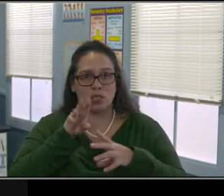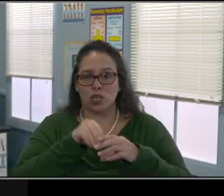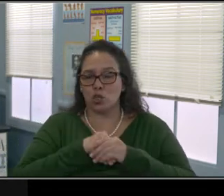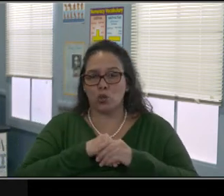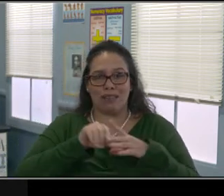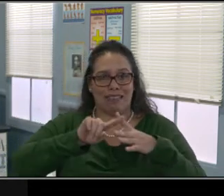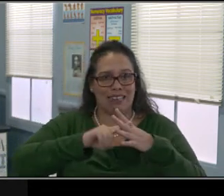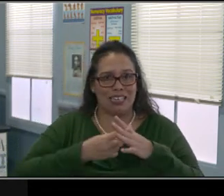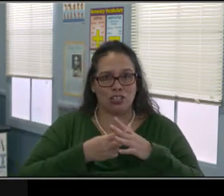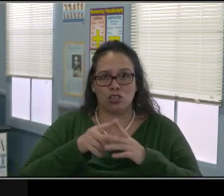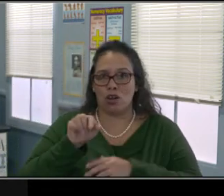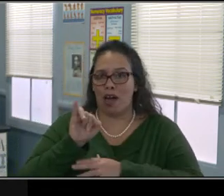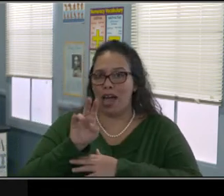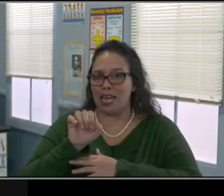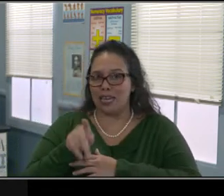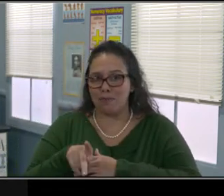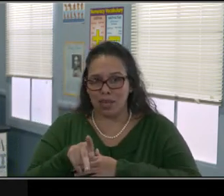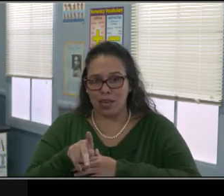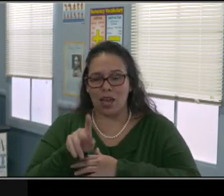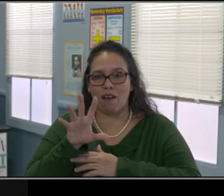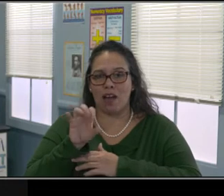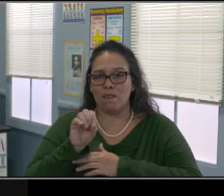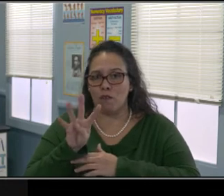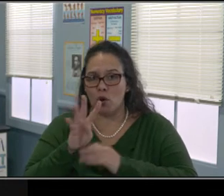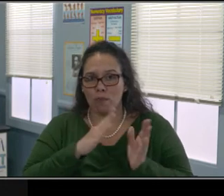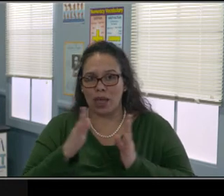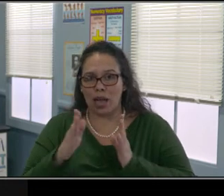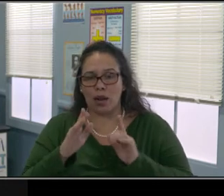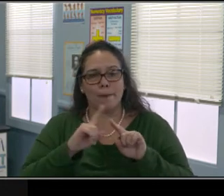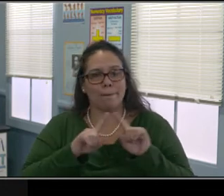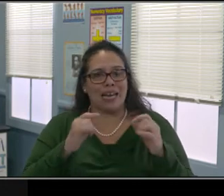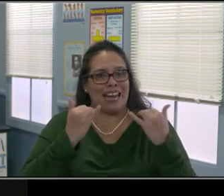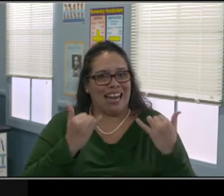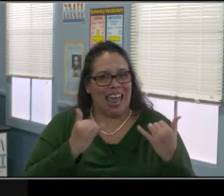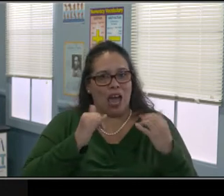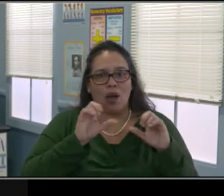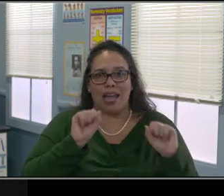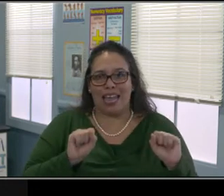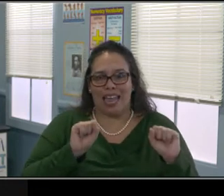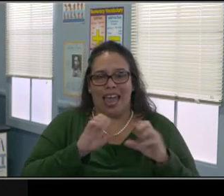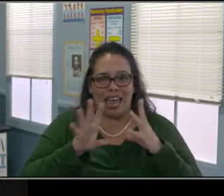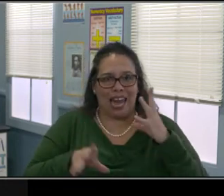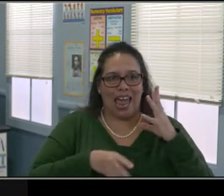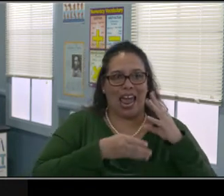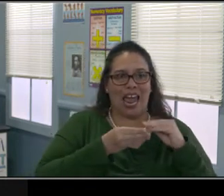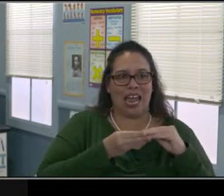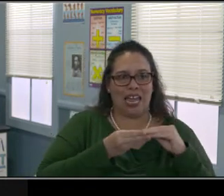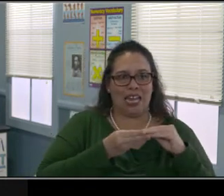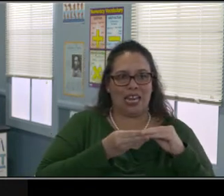Assistive technology, I think that looks very different than it would be when the child was in the classroom.